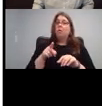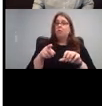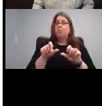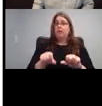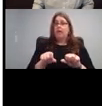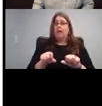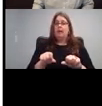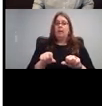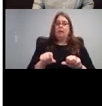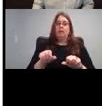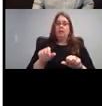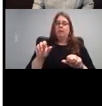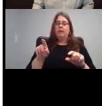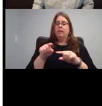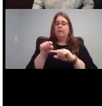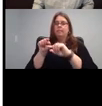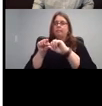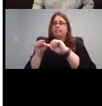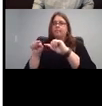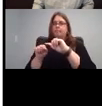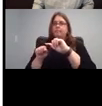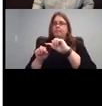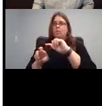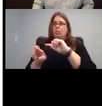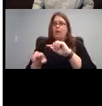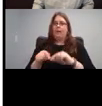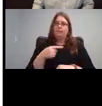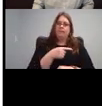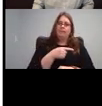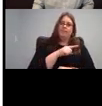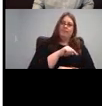See, there's a lot of stuff in here.